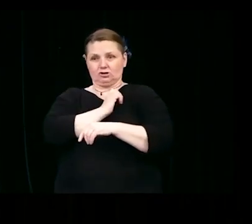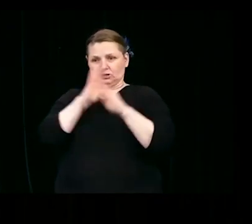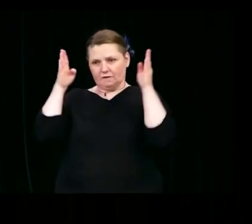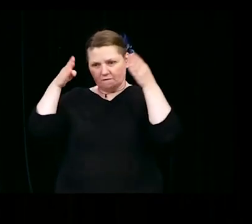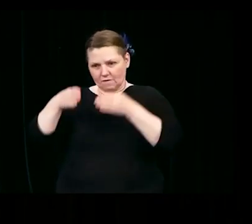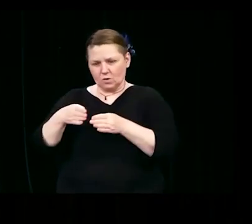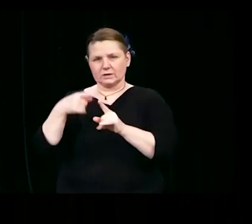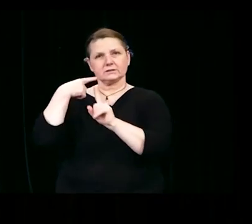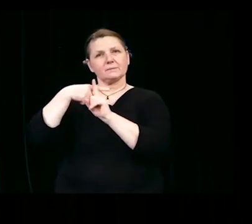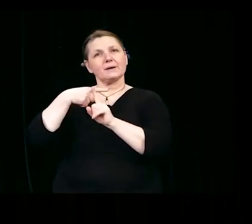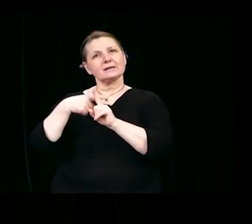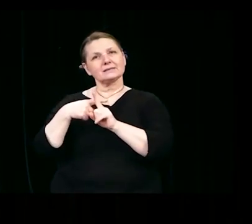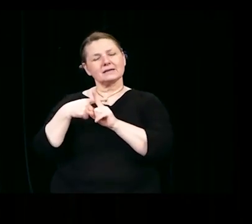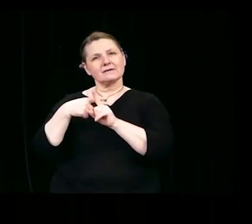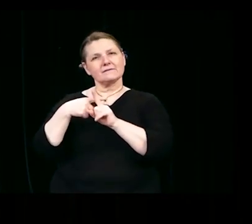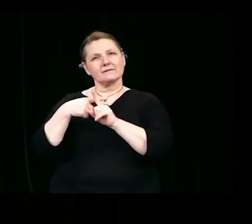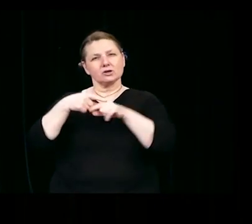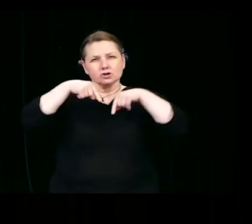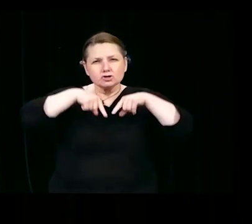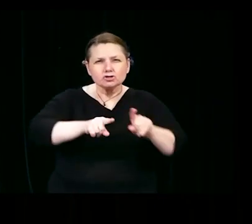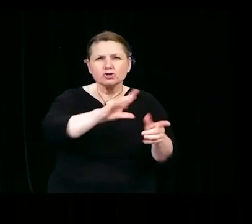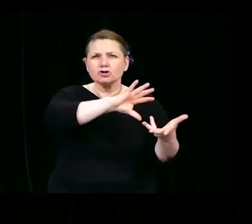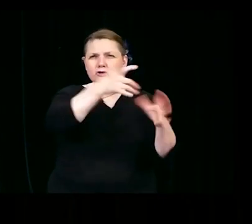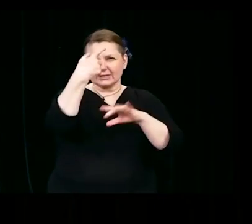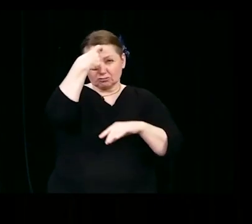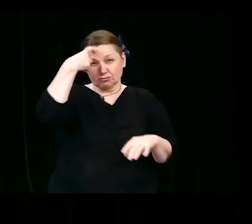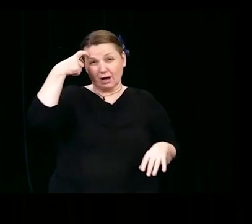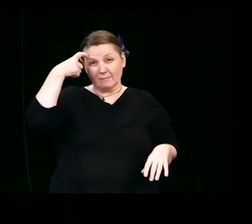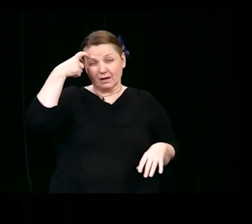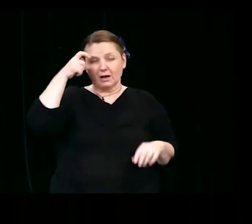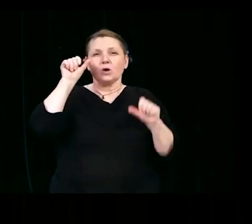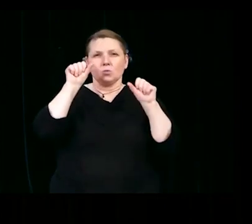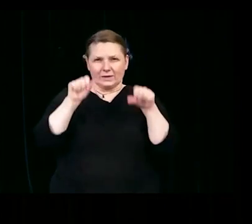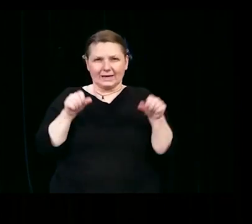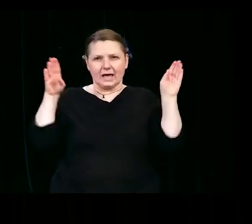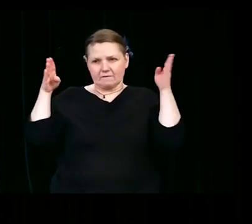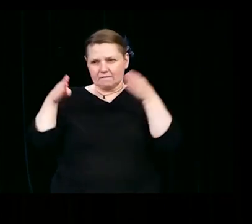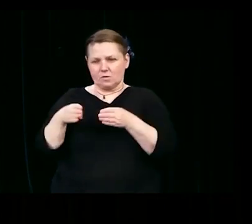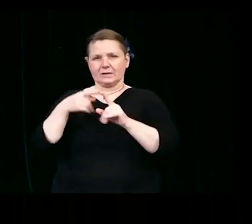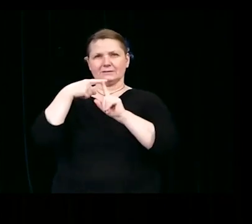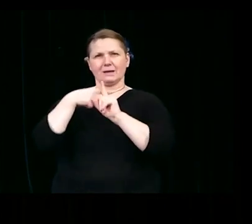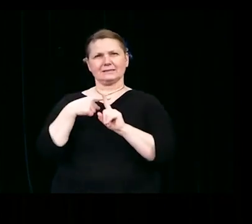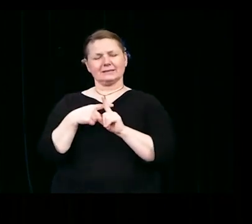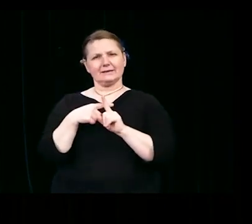tragedy and trauma. Todo esto es cierto, y sin embargo